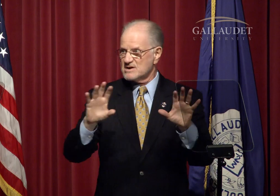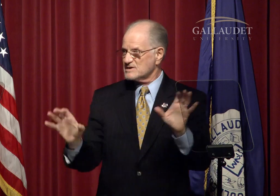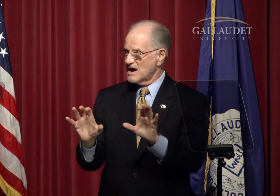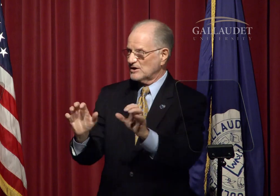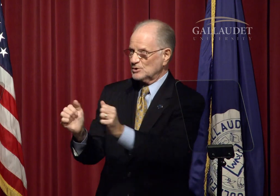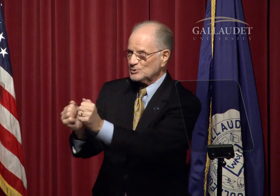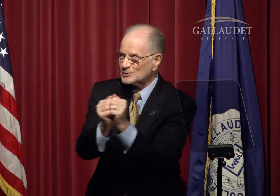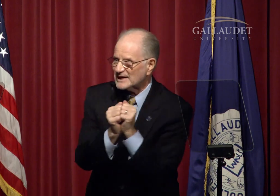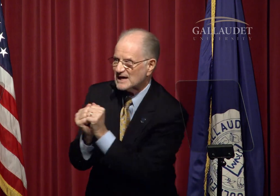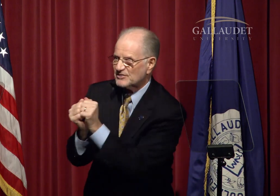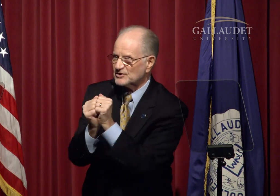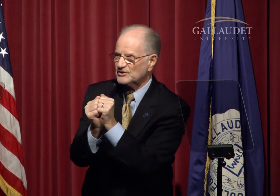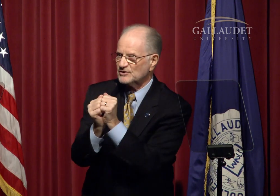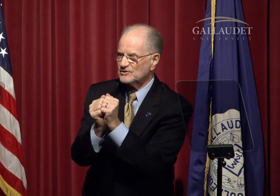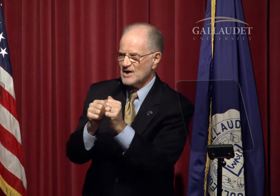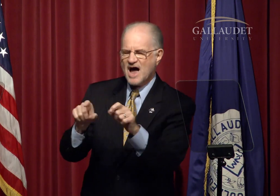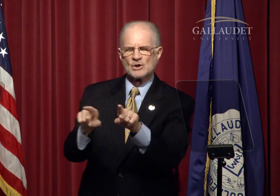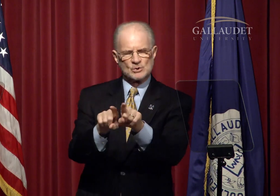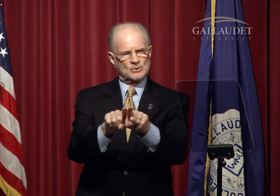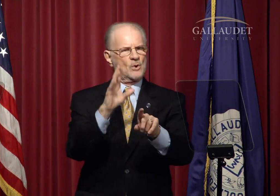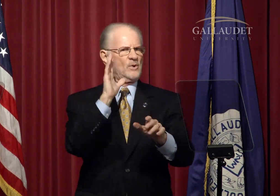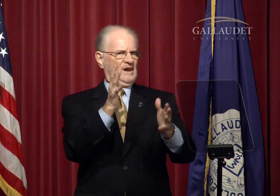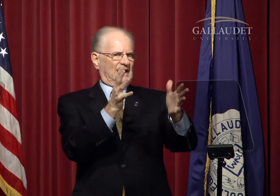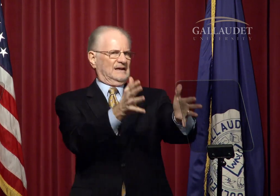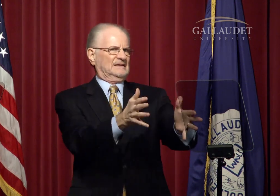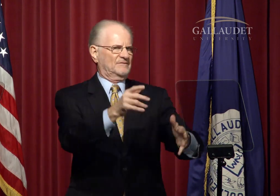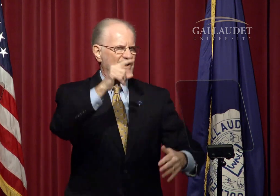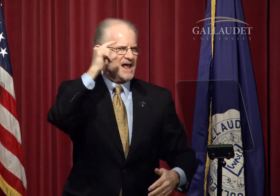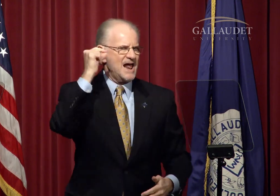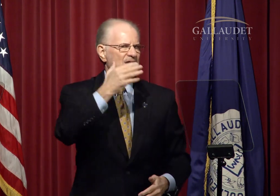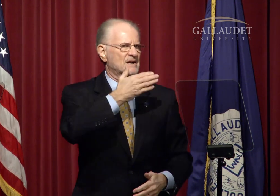we have done together, I, too,